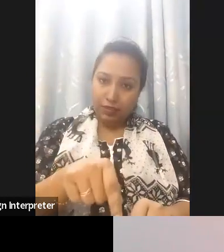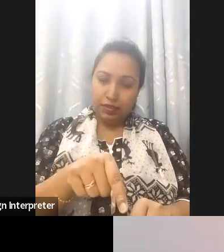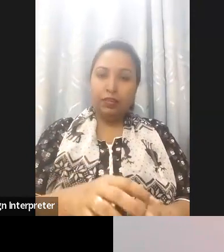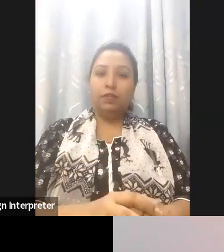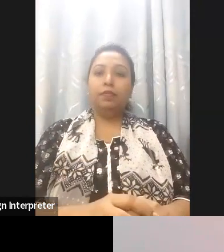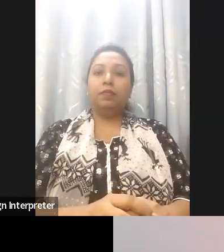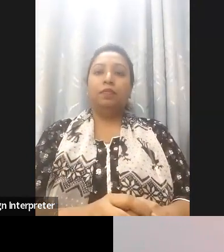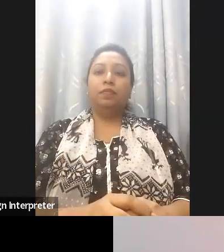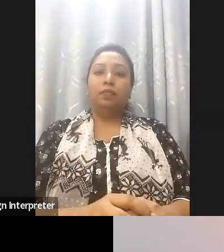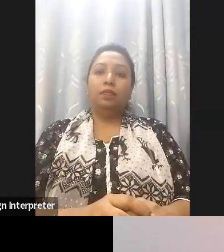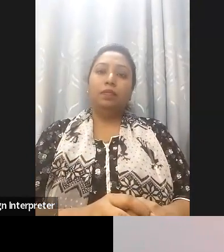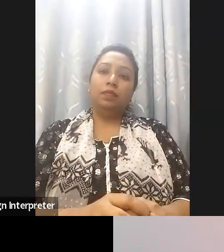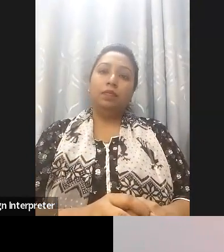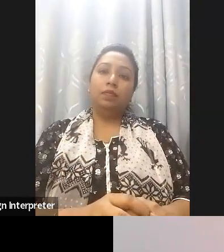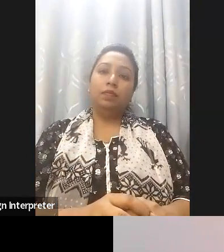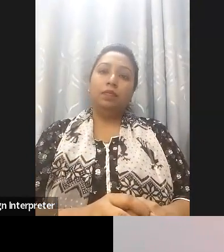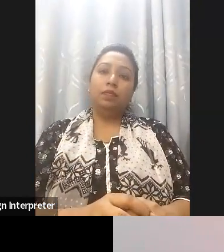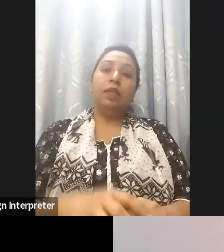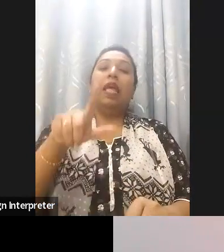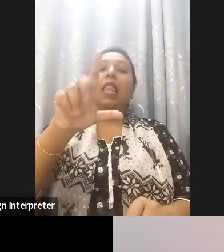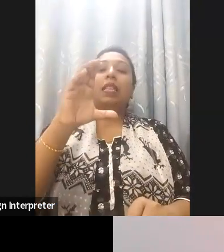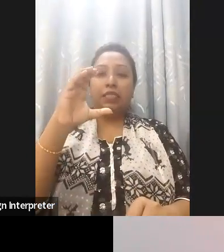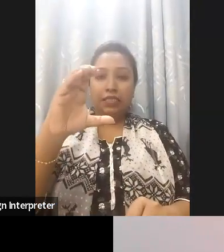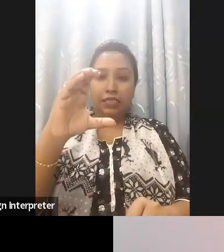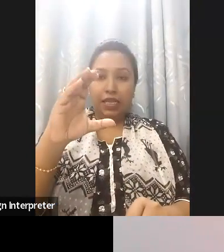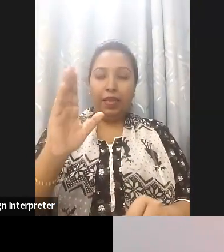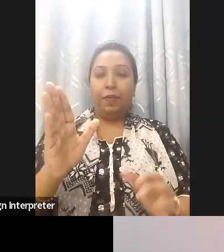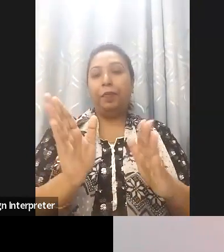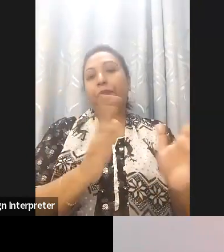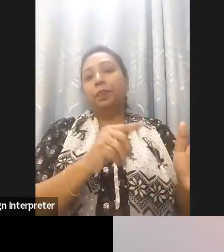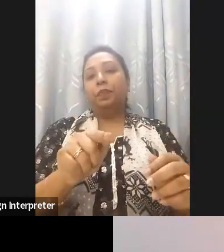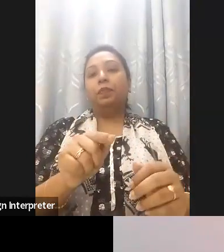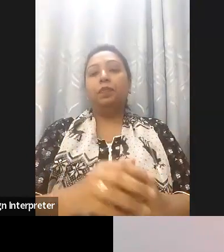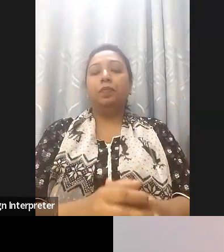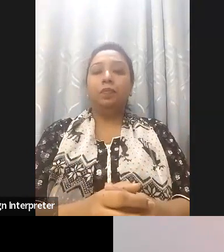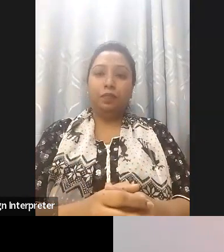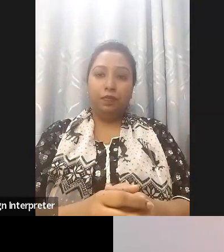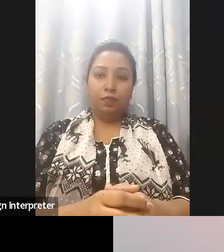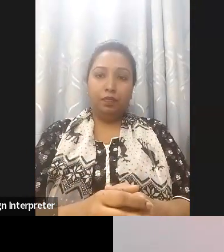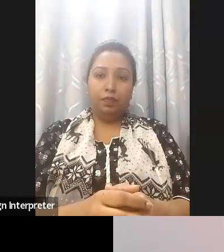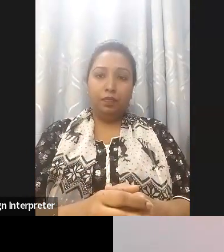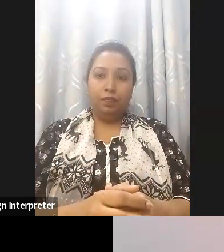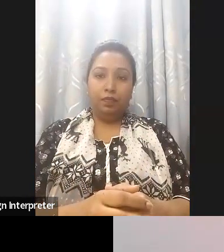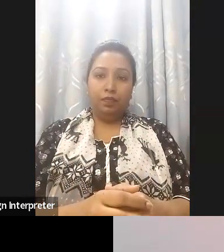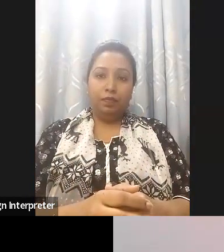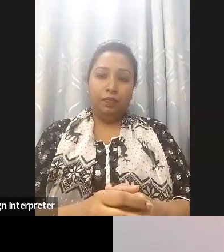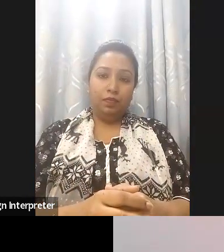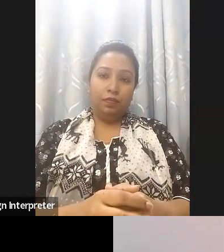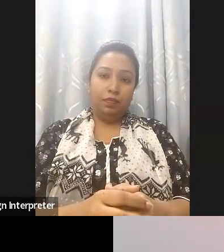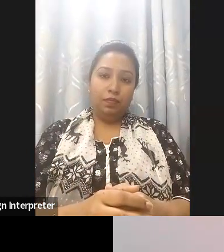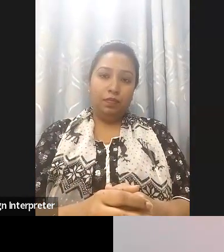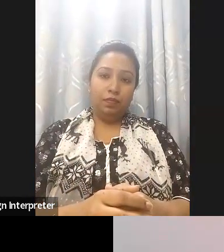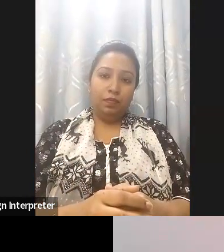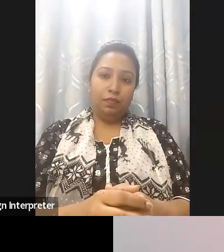Leonard Cheshire Institute and Daisy Consortium. The role of the